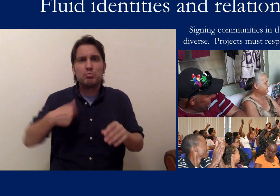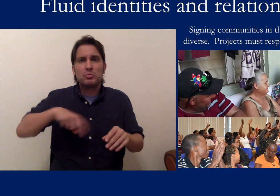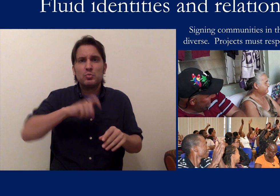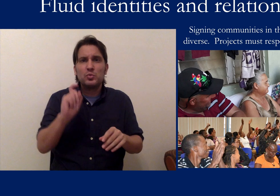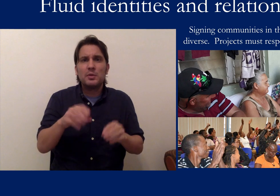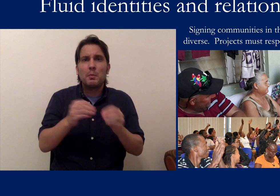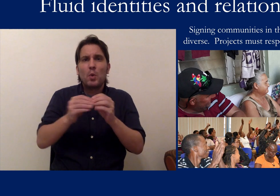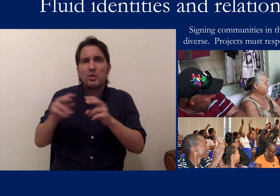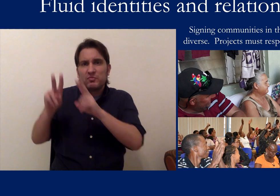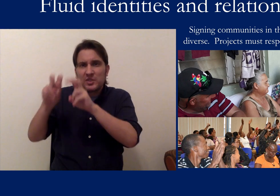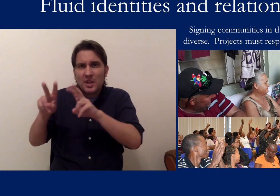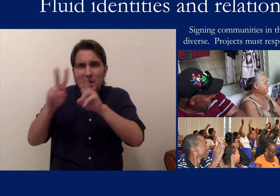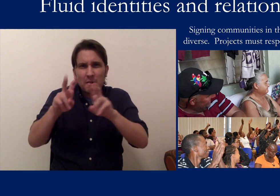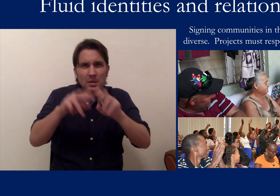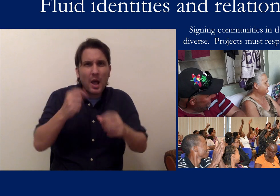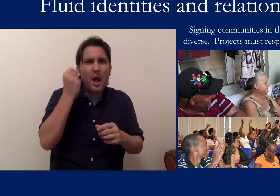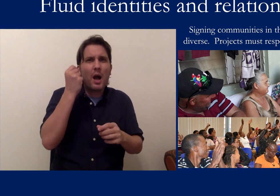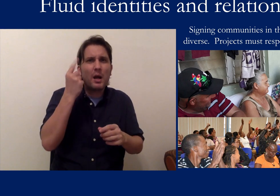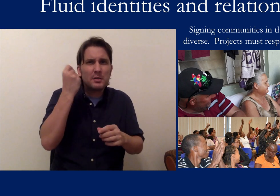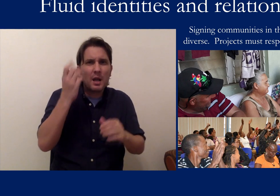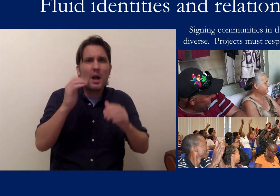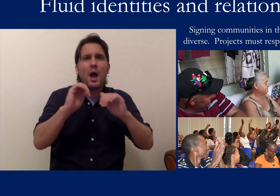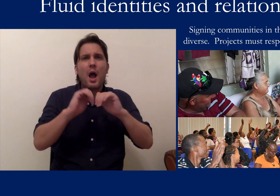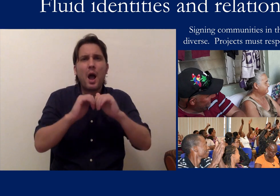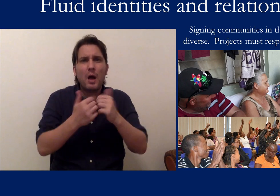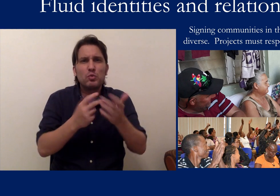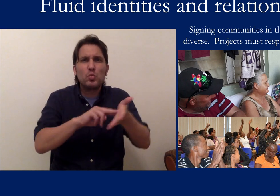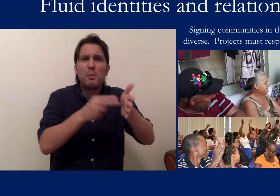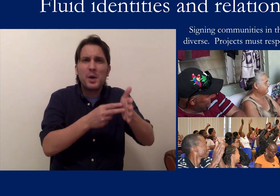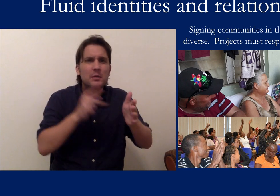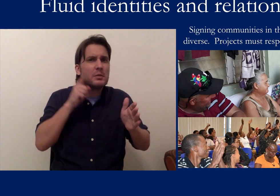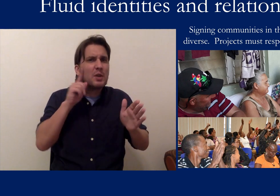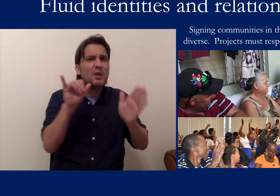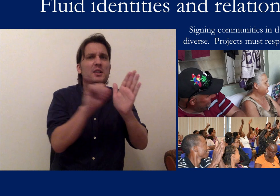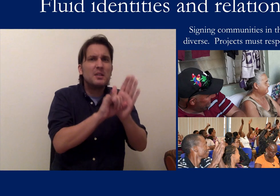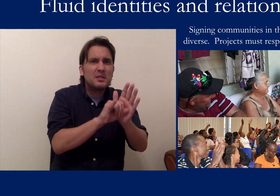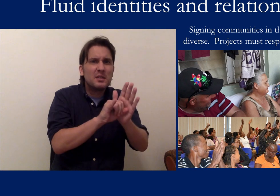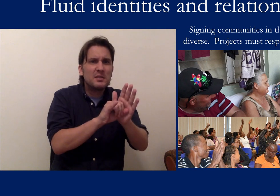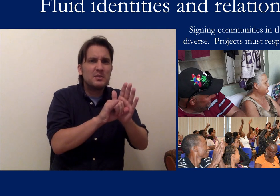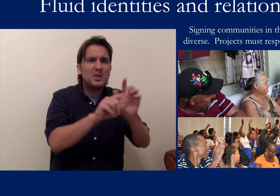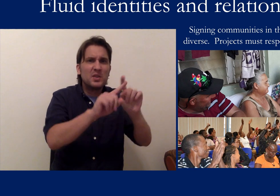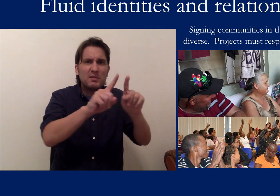research to understand what it means to be deaf in different places and in different communities.